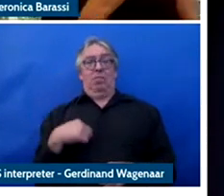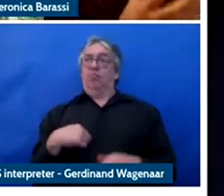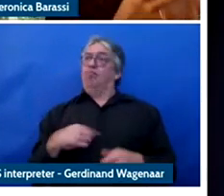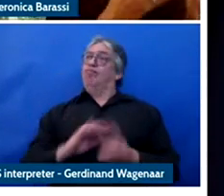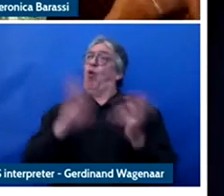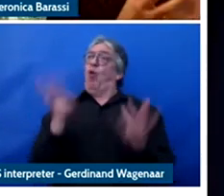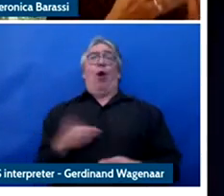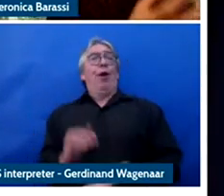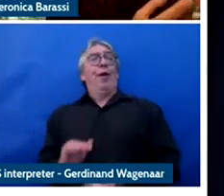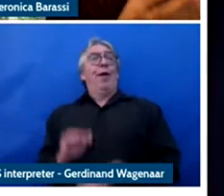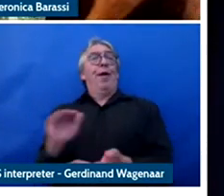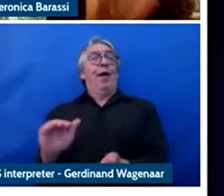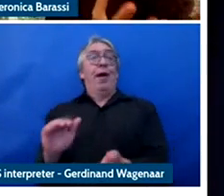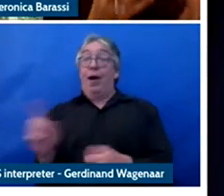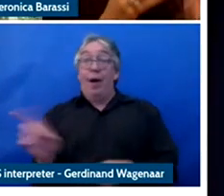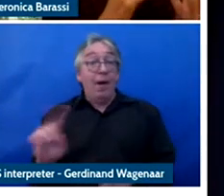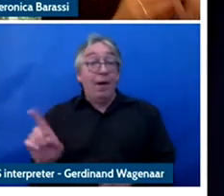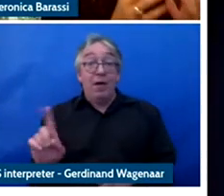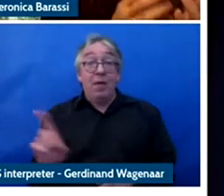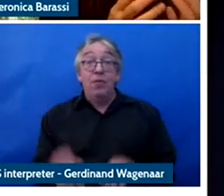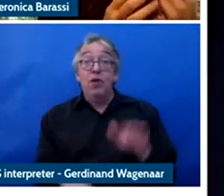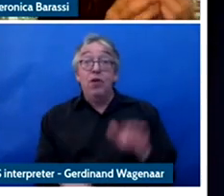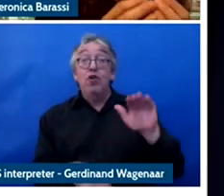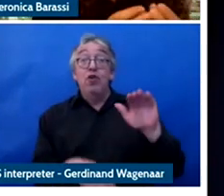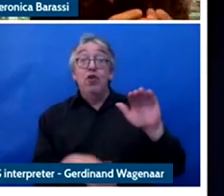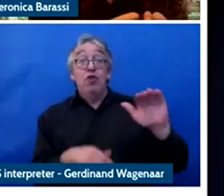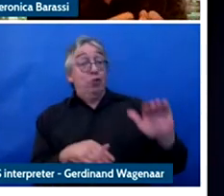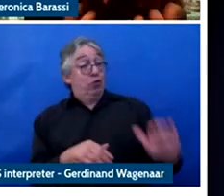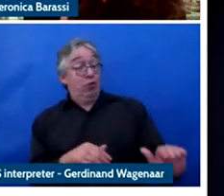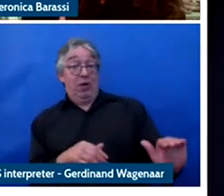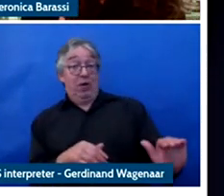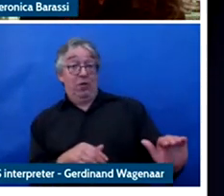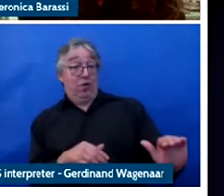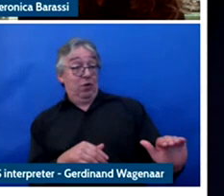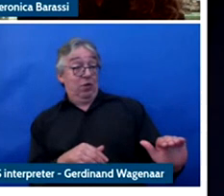The infant fact that people are being profiled on the basis of this data can